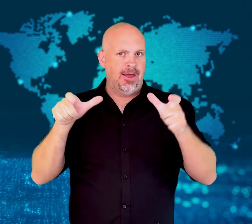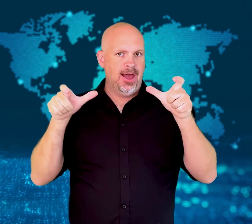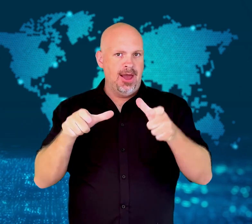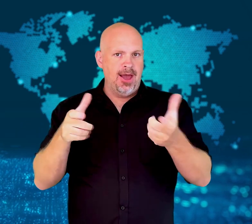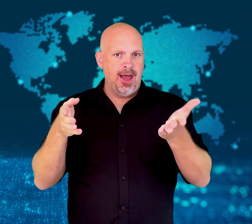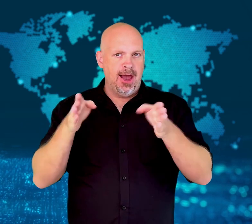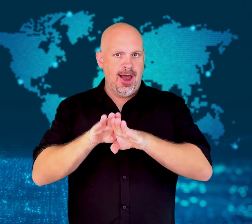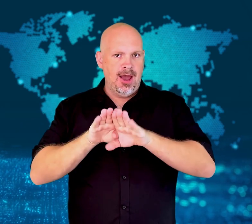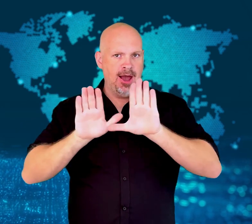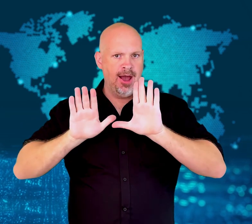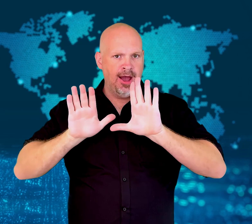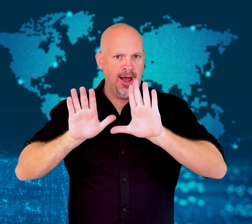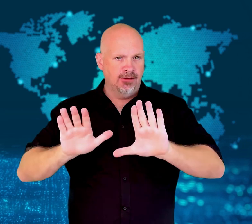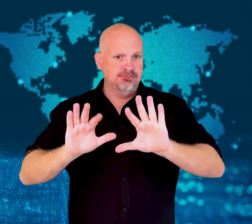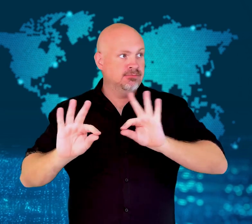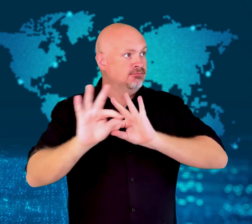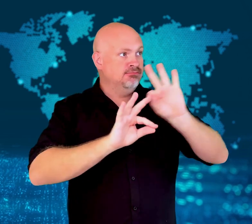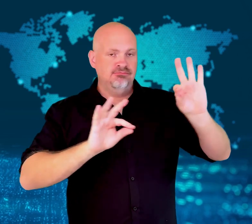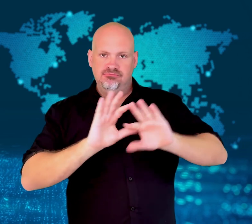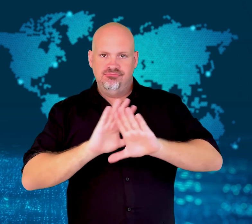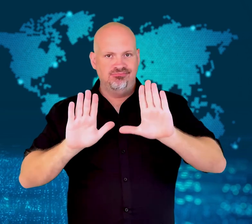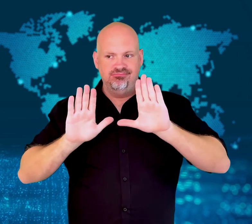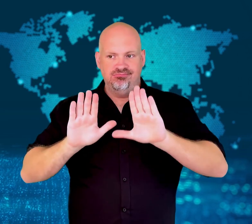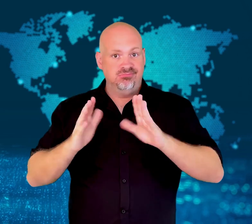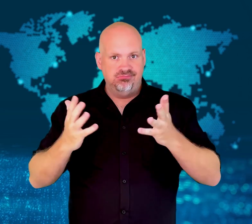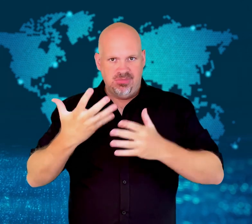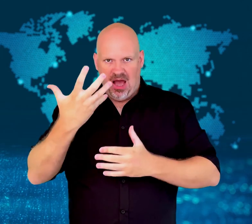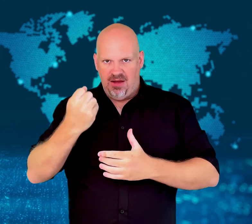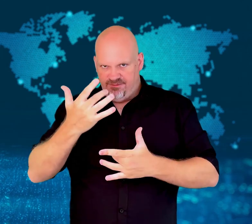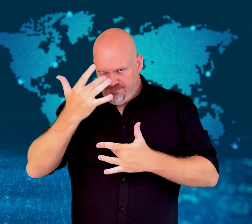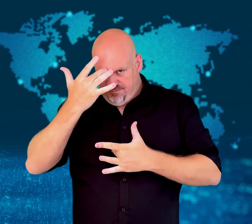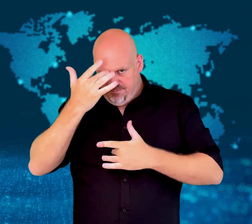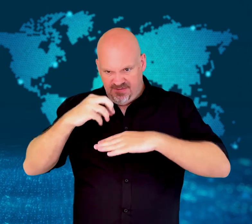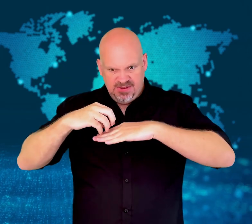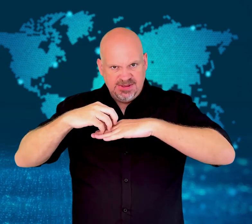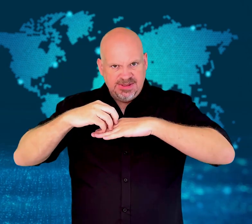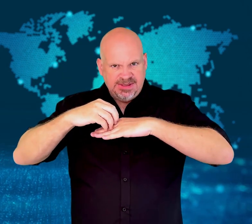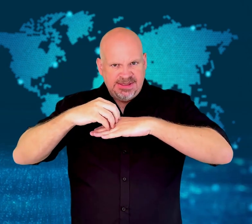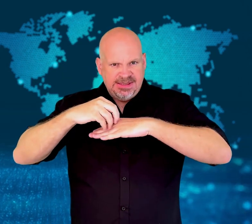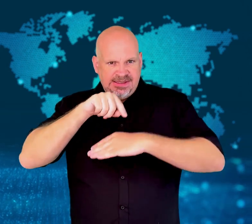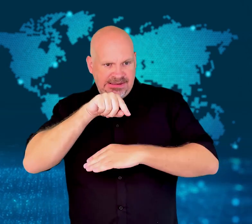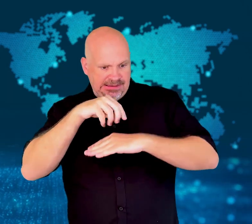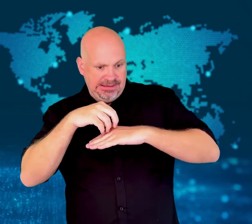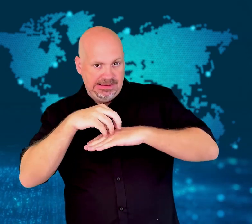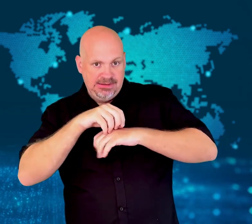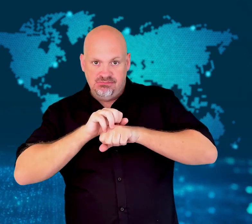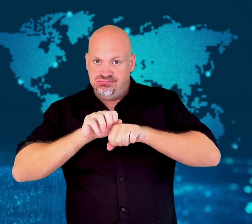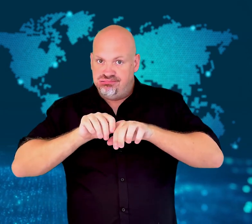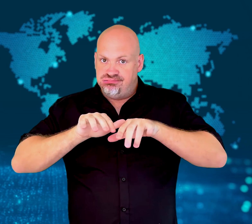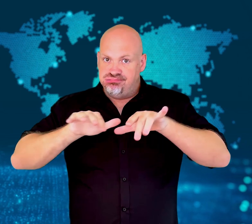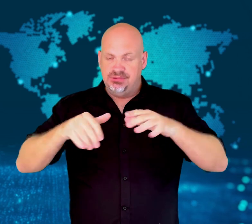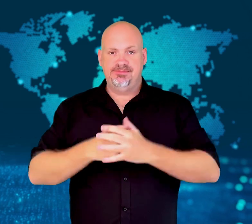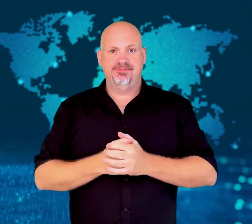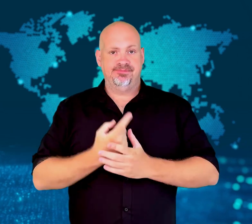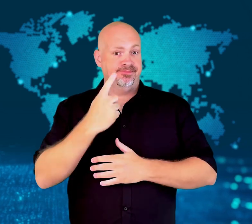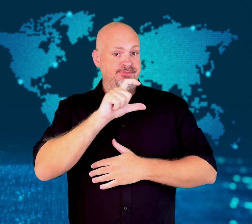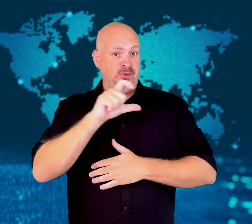due to the discovery of a deadly parasite.